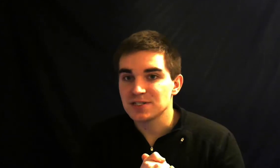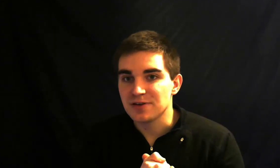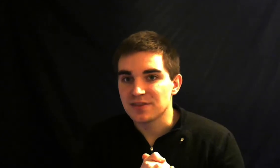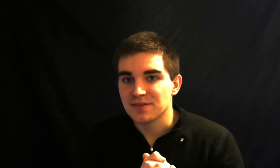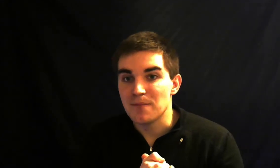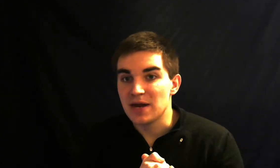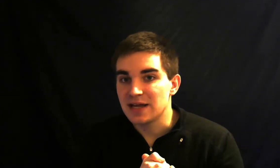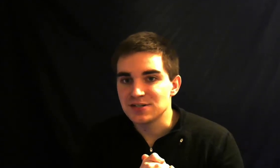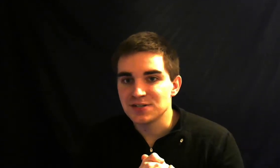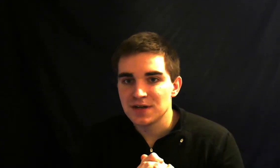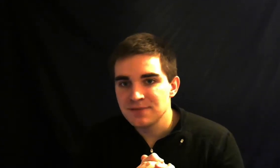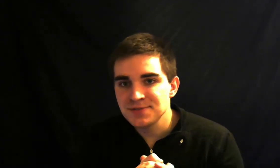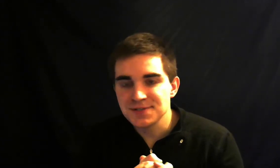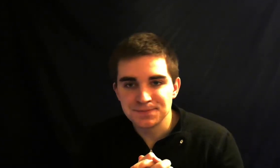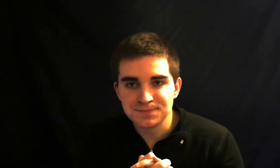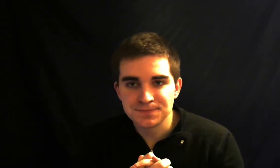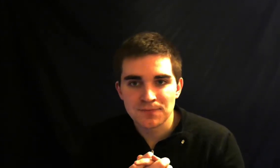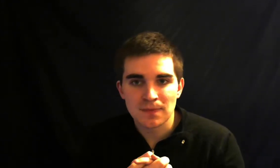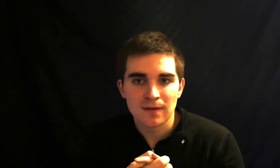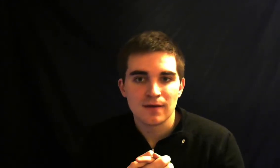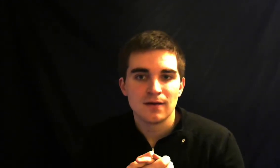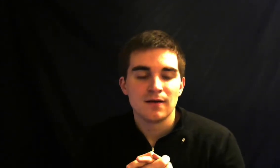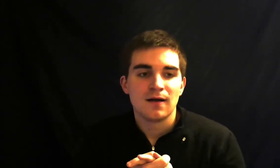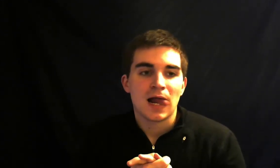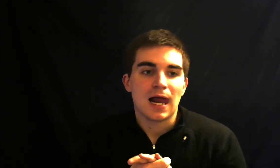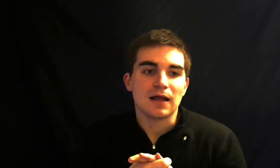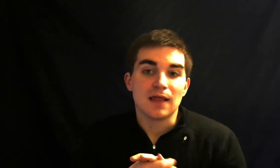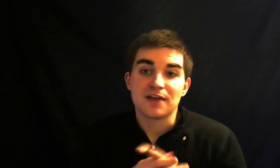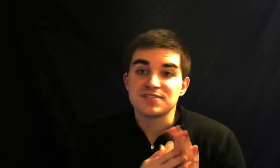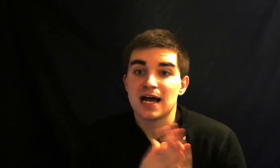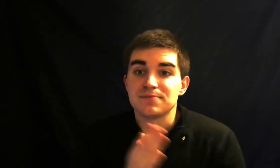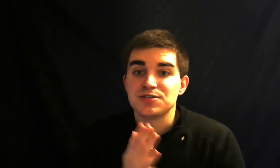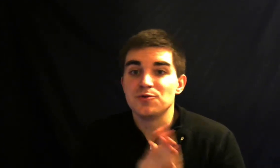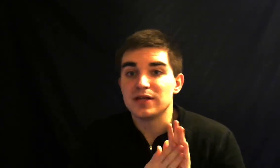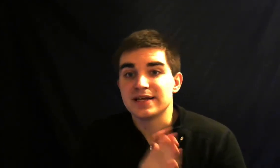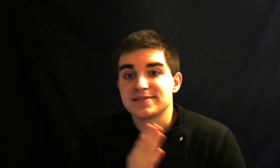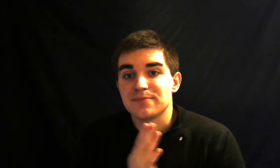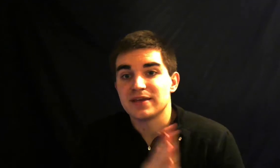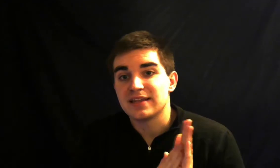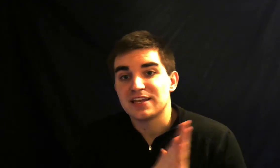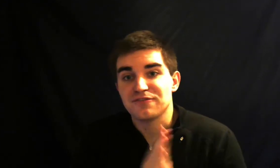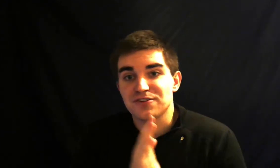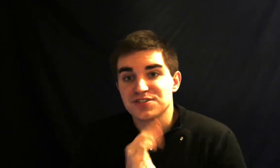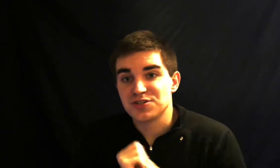medication names a lot of times you will get something like the first two or